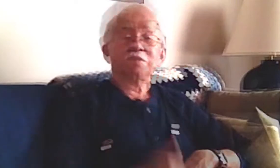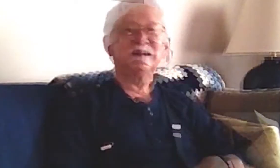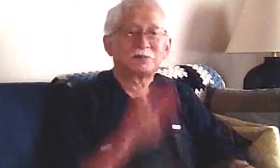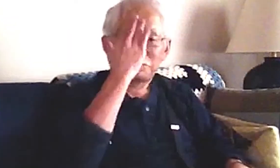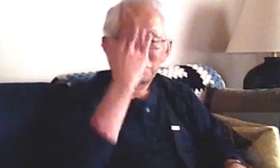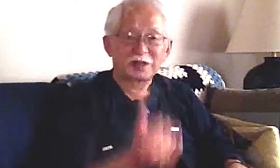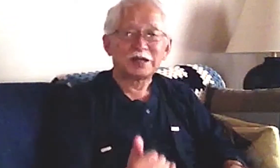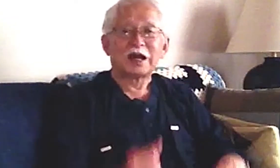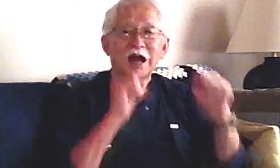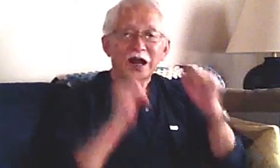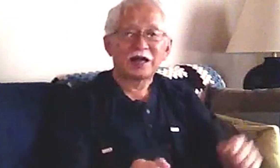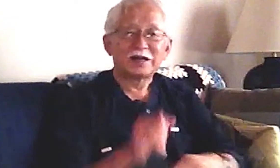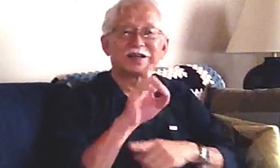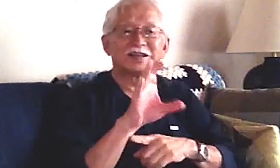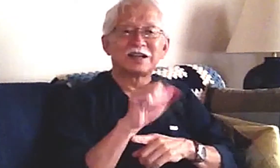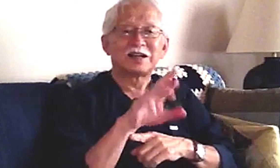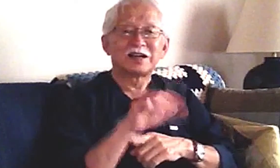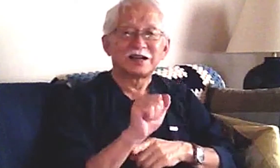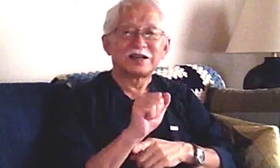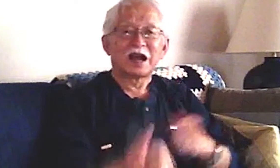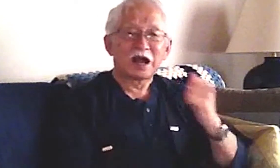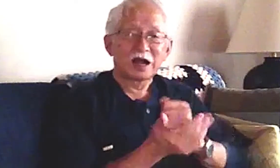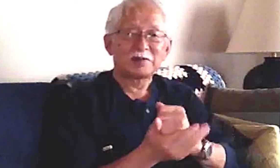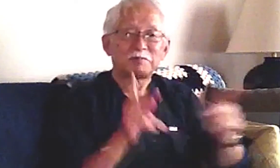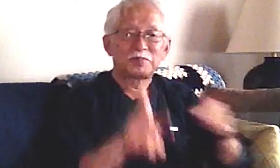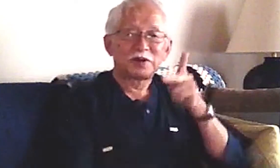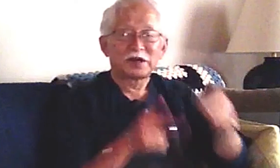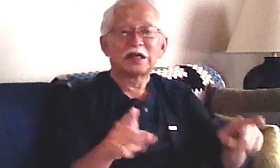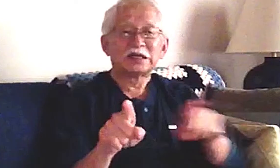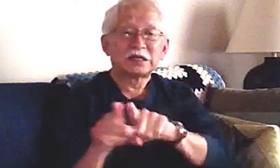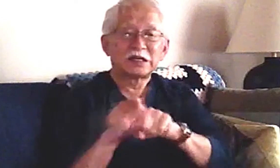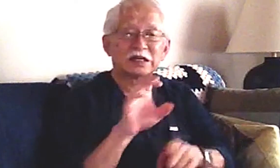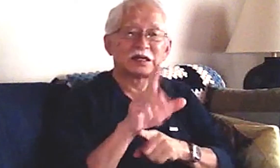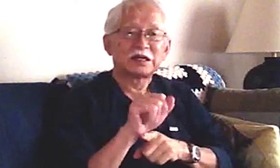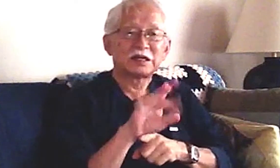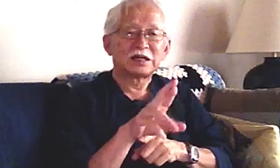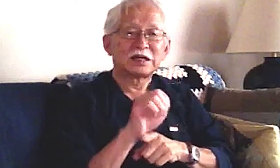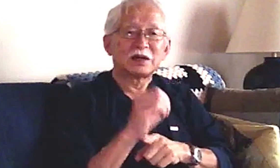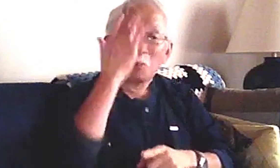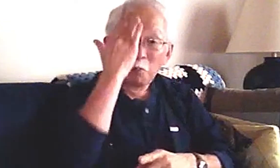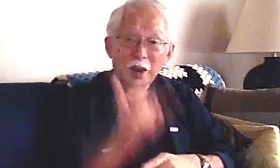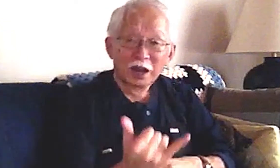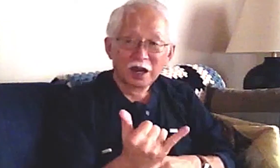Why can DCARA help people like Claire?